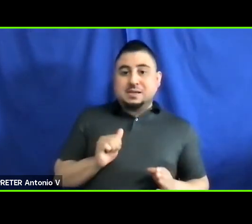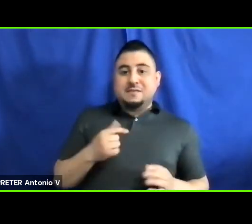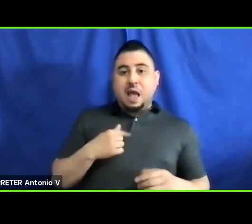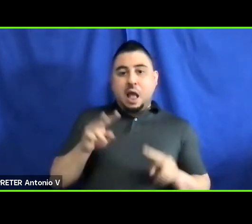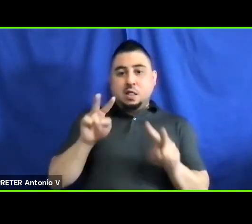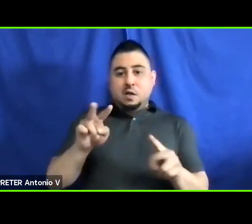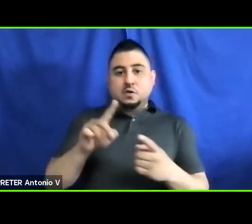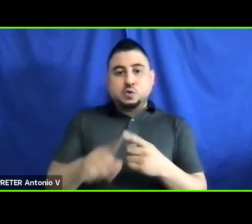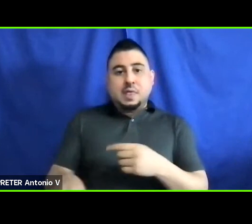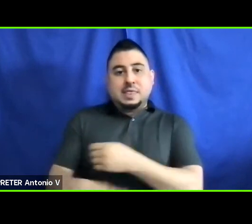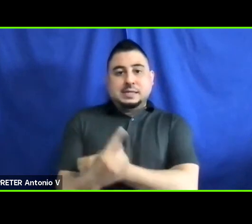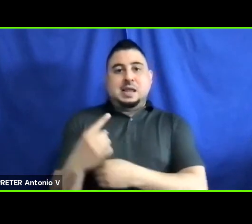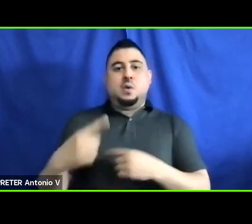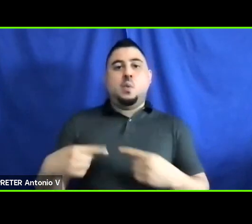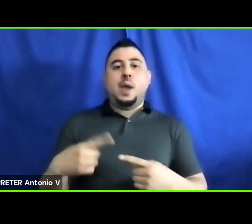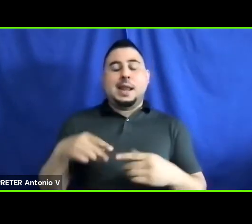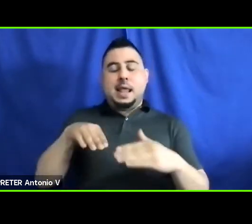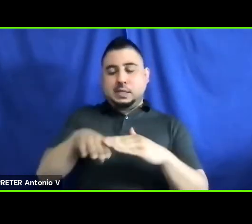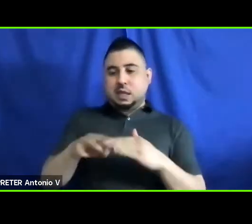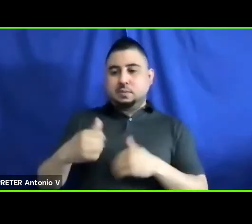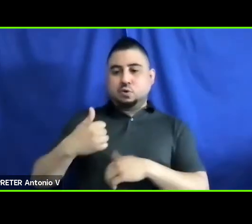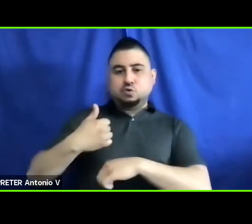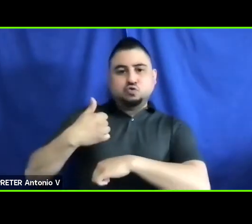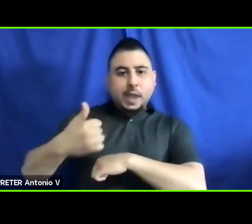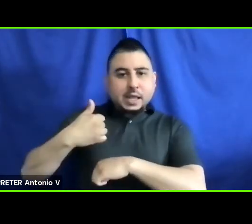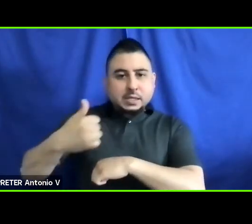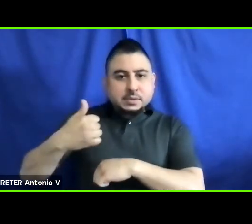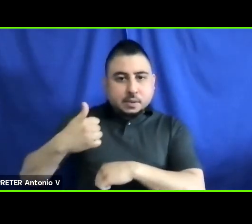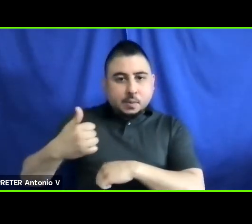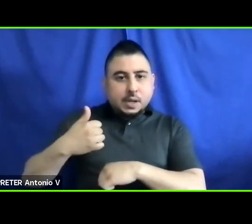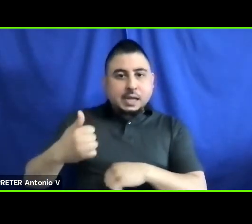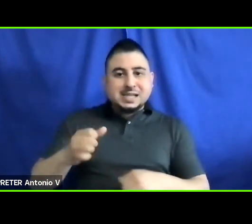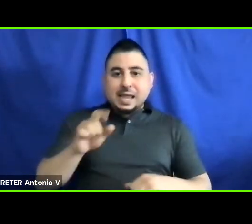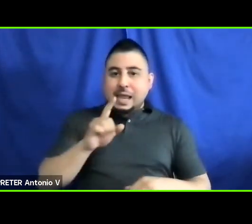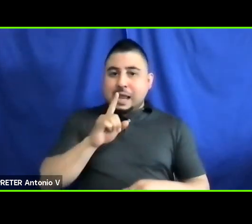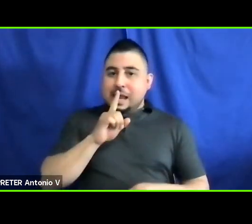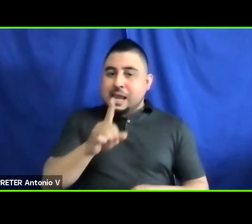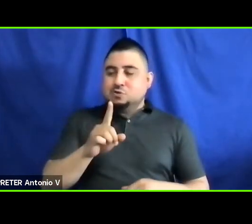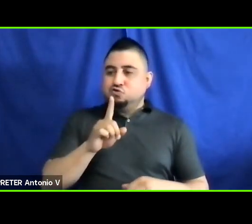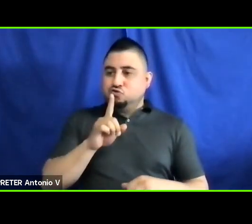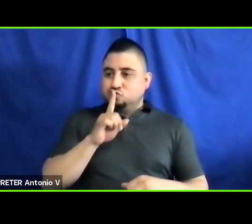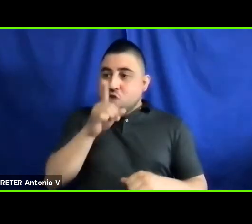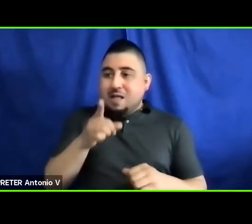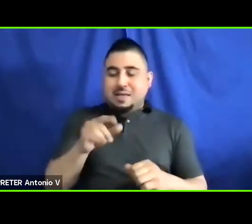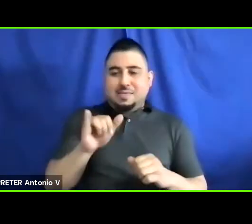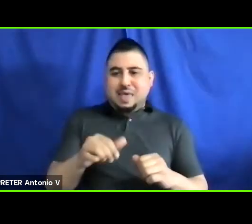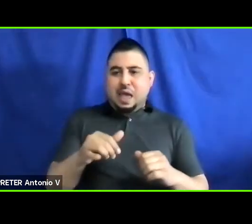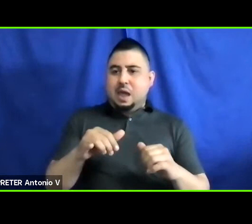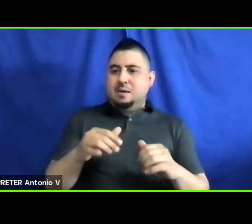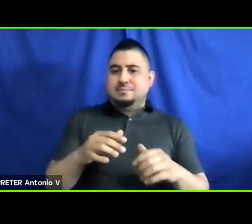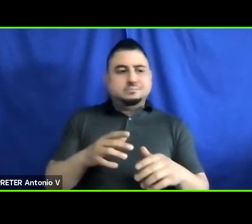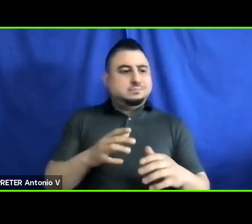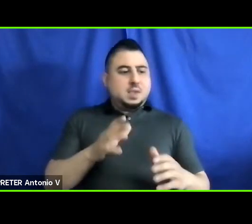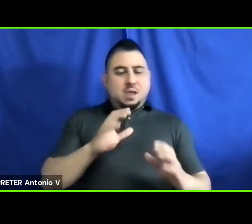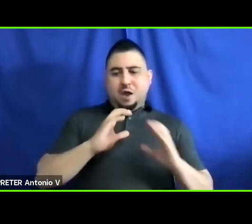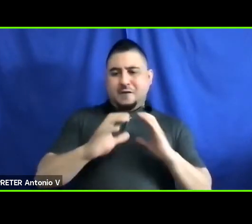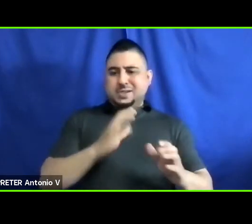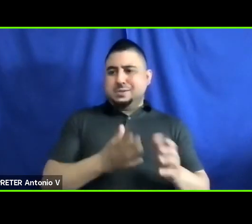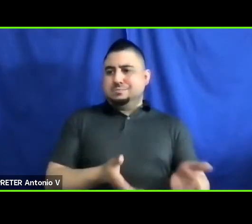the day when accessible transportation is a conversation of the past where all transportation